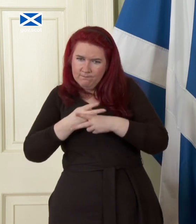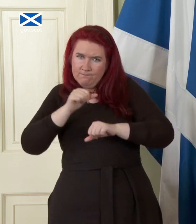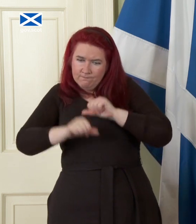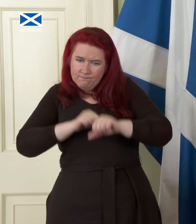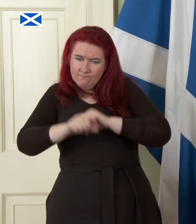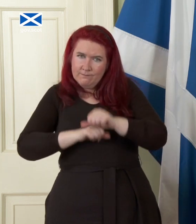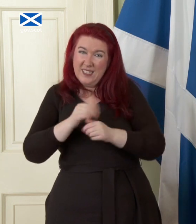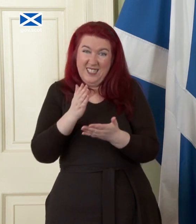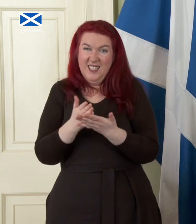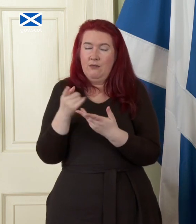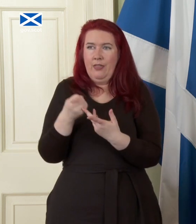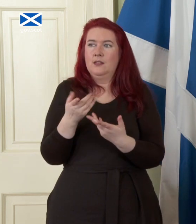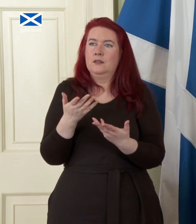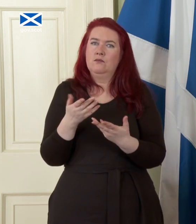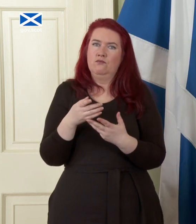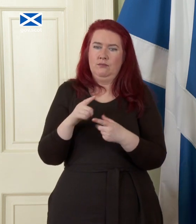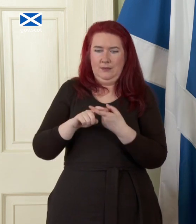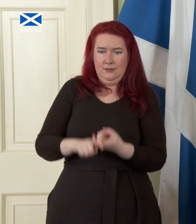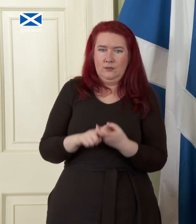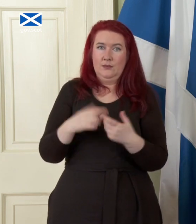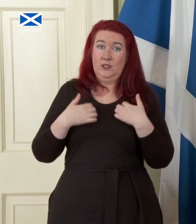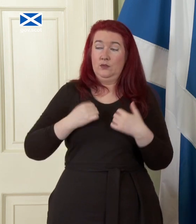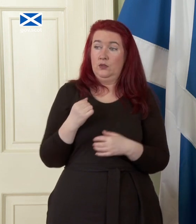governed by the interests of the country and the economy. Do you know? Have you worked it out?